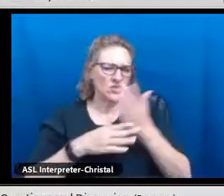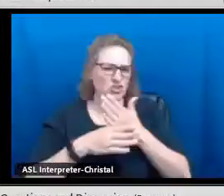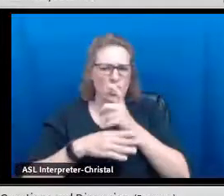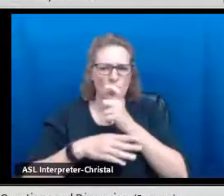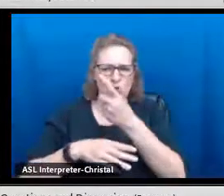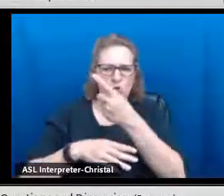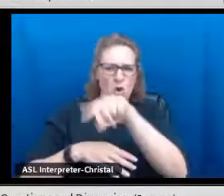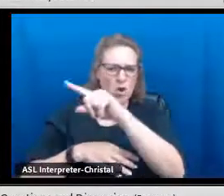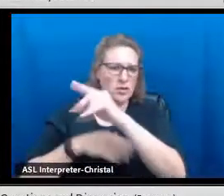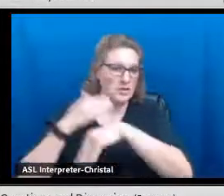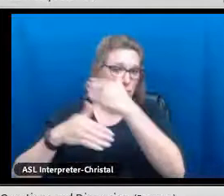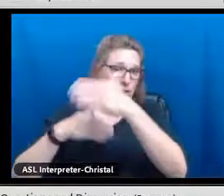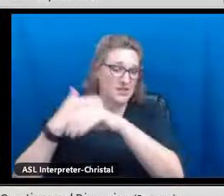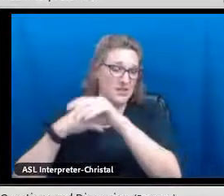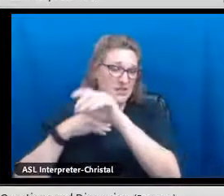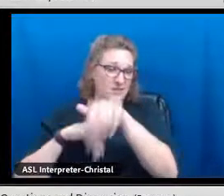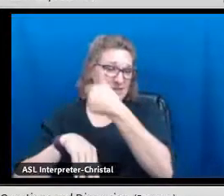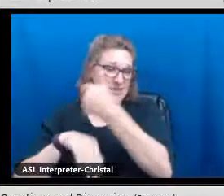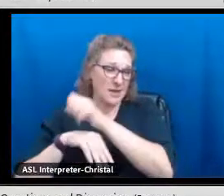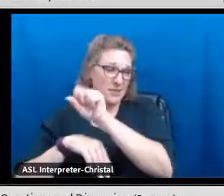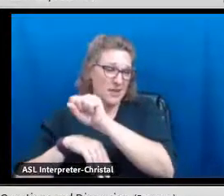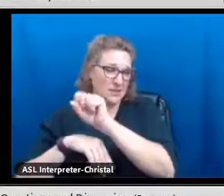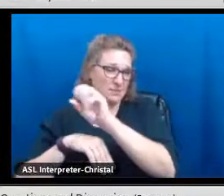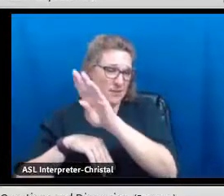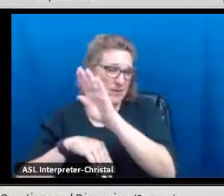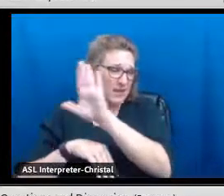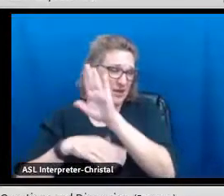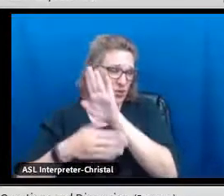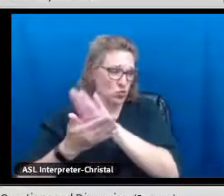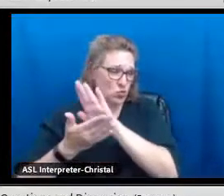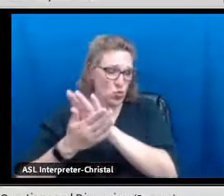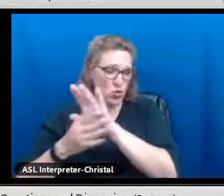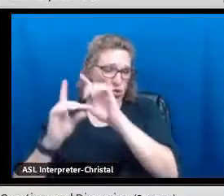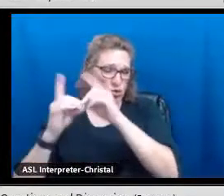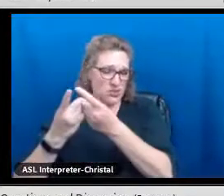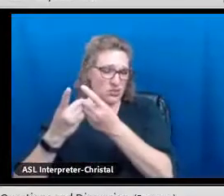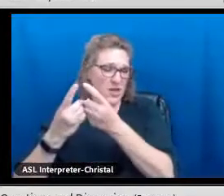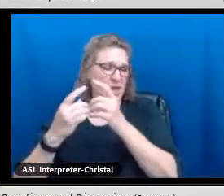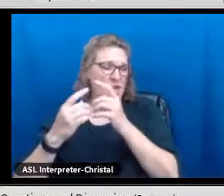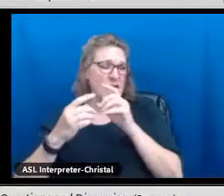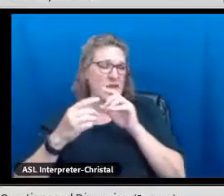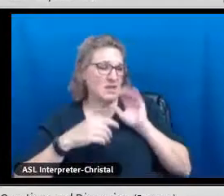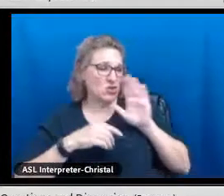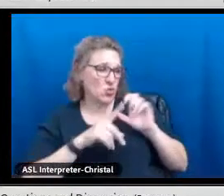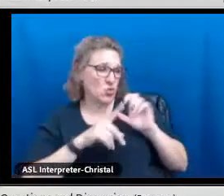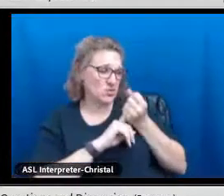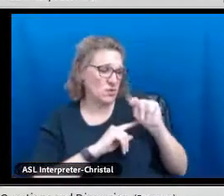Just any lessons learned for those that are getting a biliteracy seal